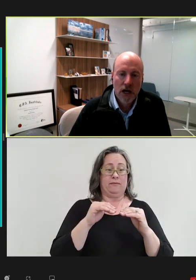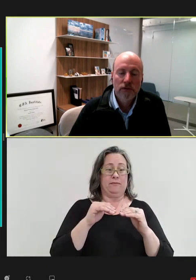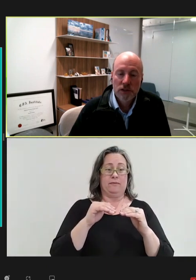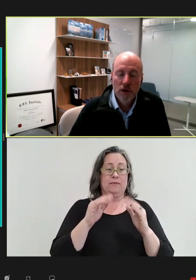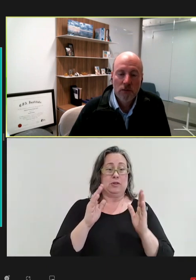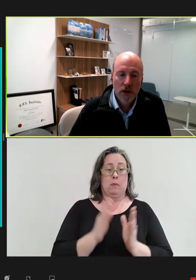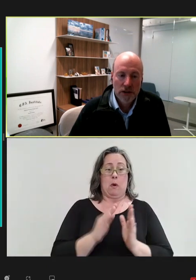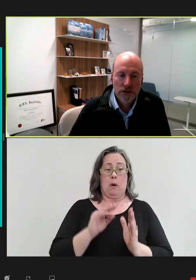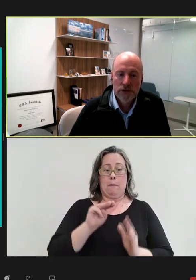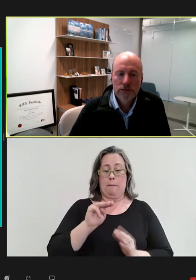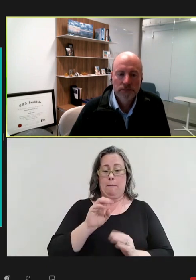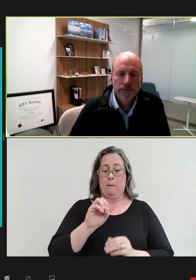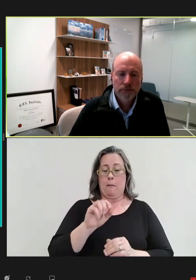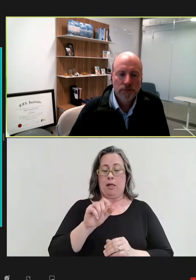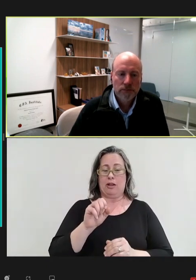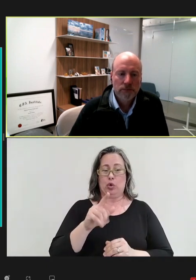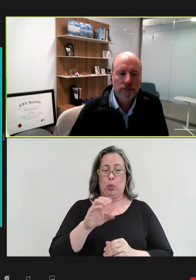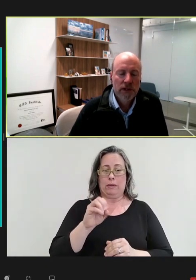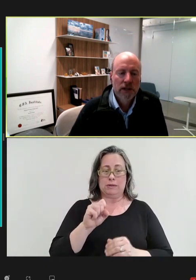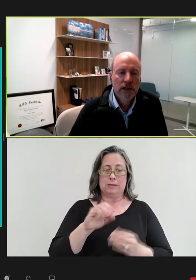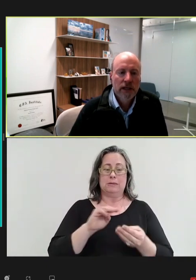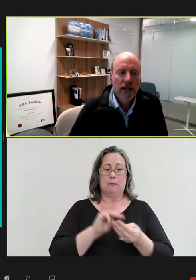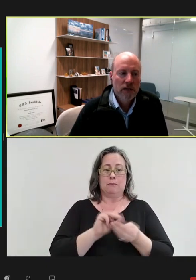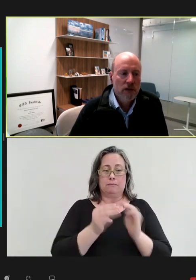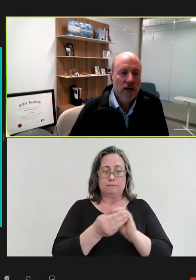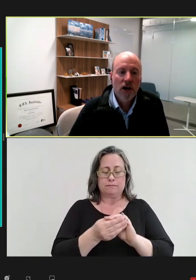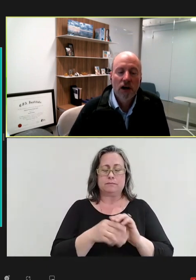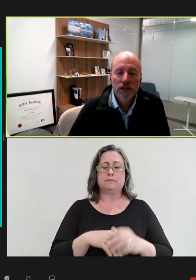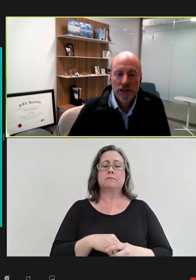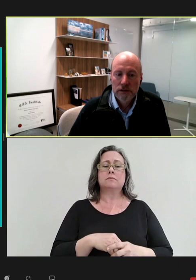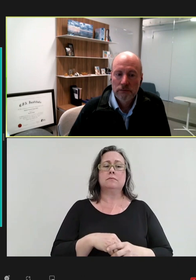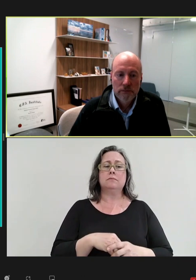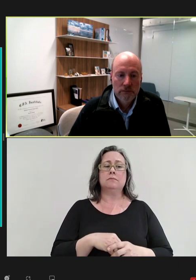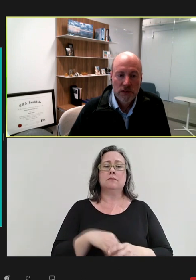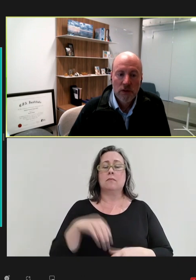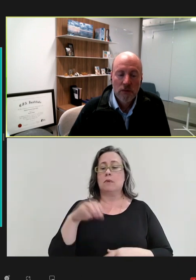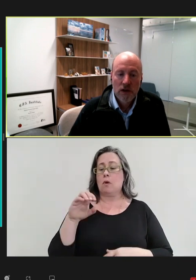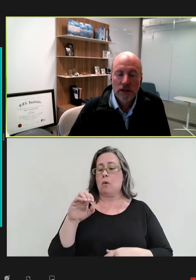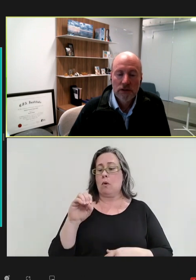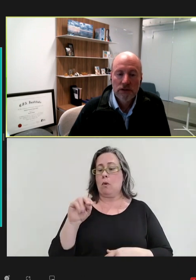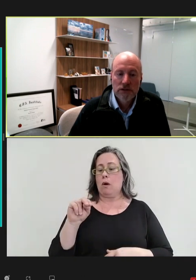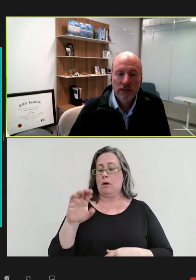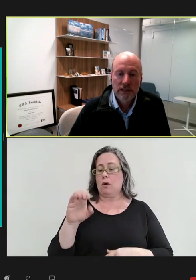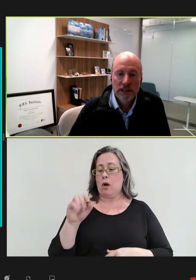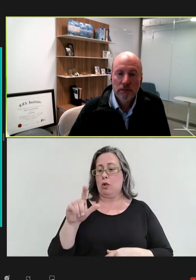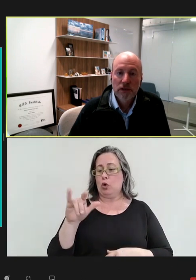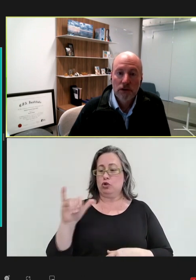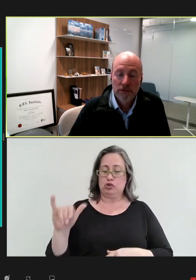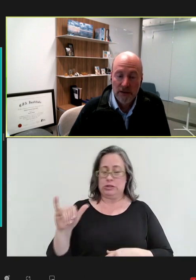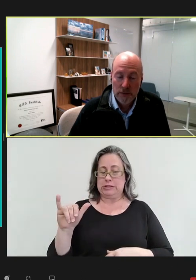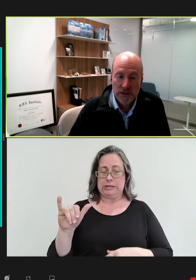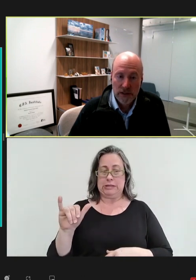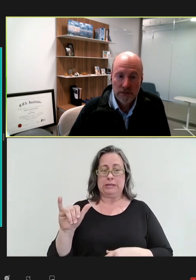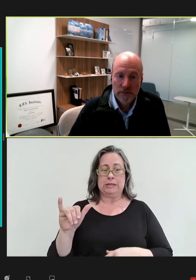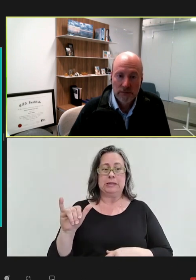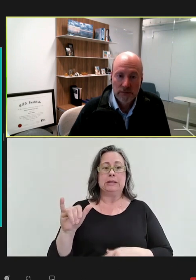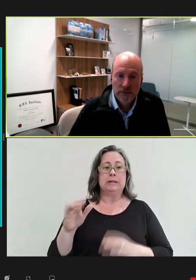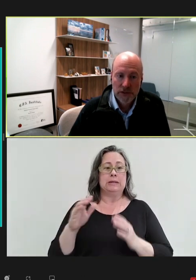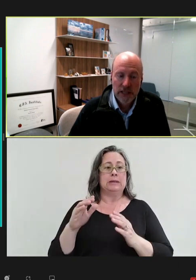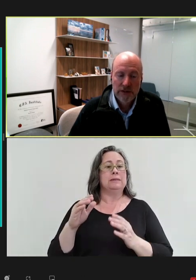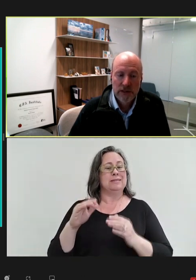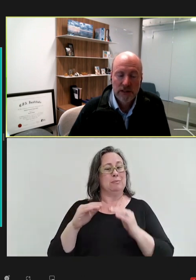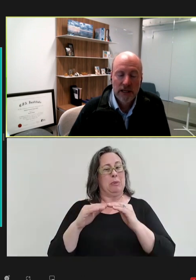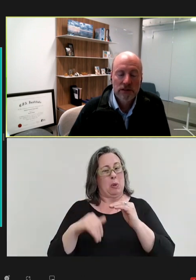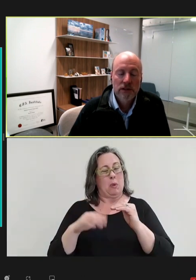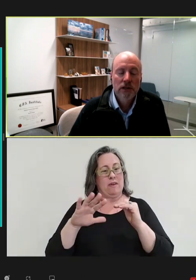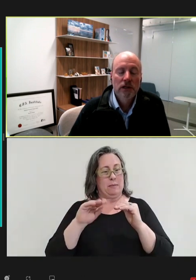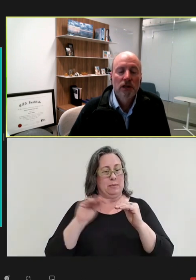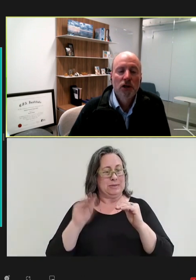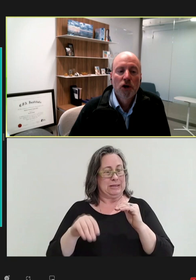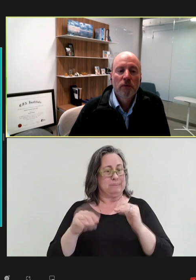novel small molecules. Oncology small molecules is actually below 5 percent chance of success.